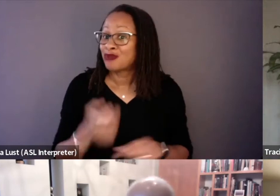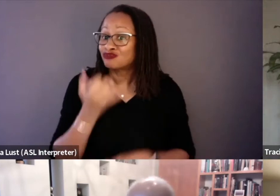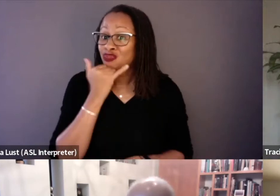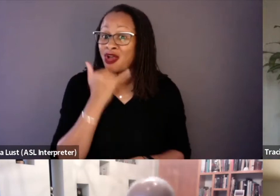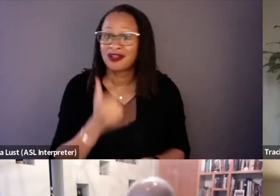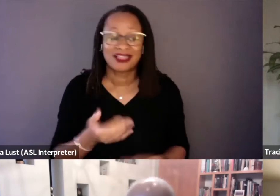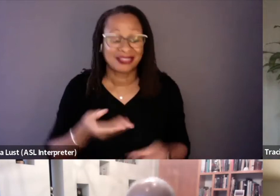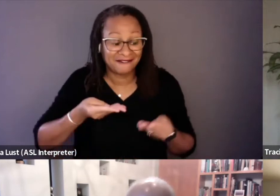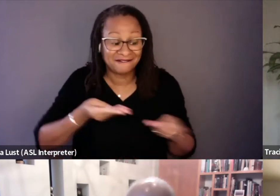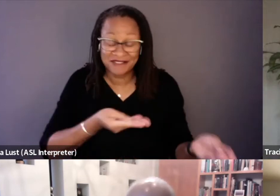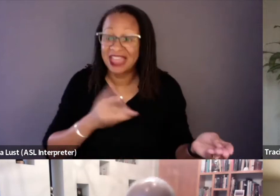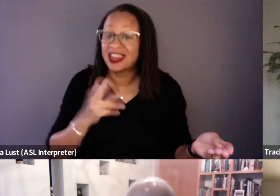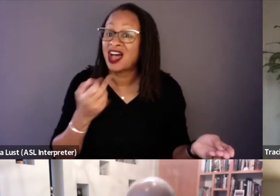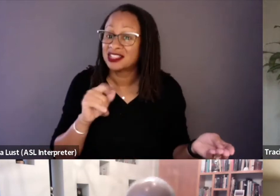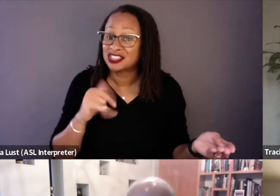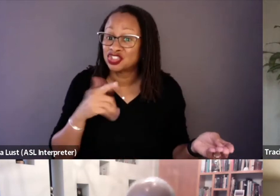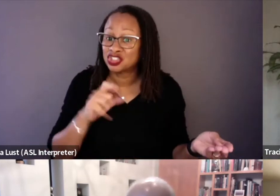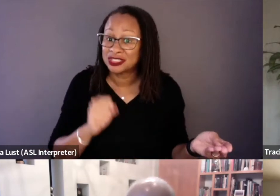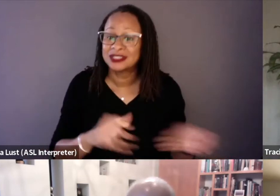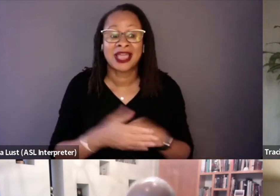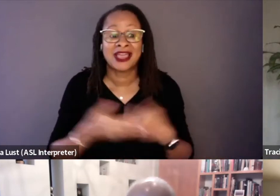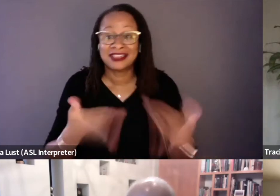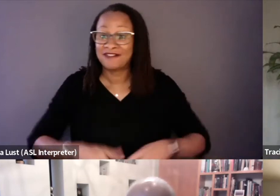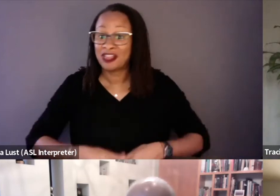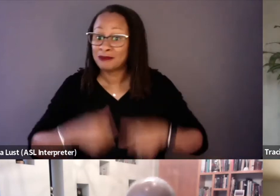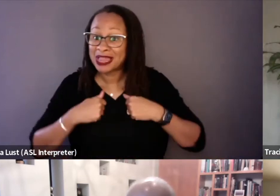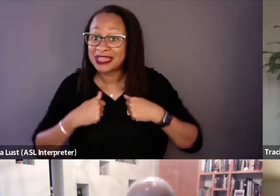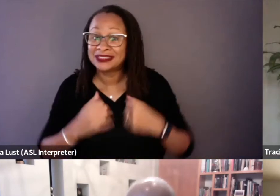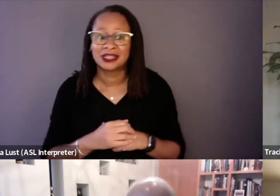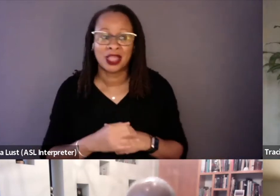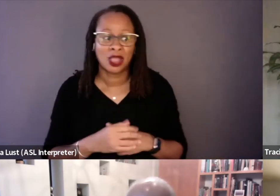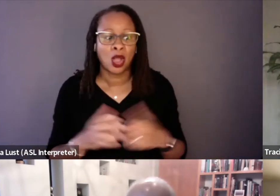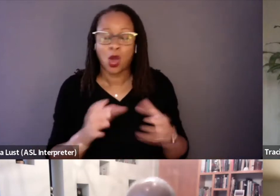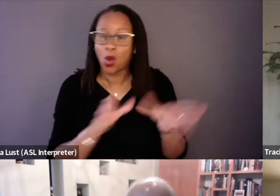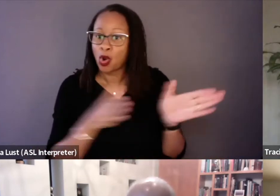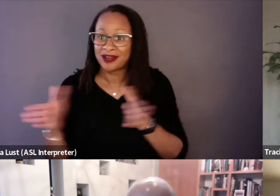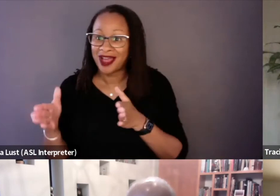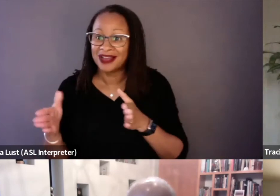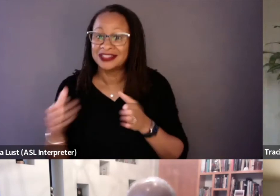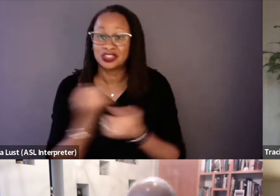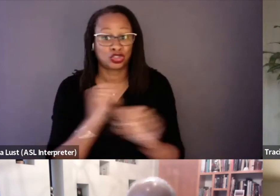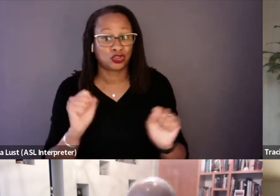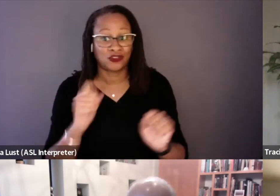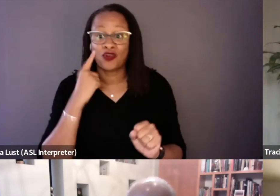gave them blankets so that they would stay warm, organized a security force for any prisoners who might be